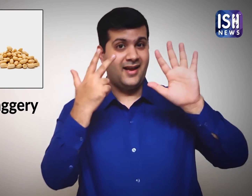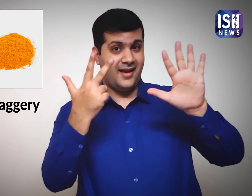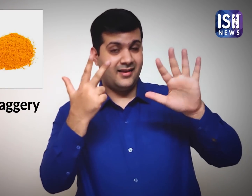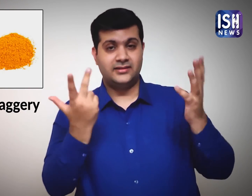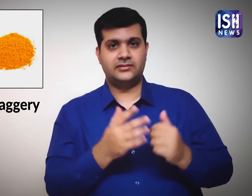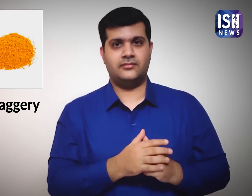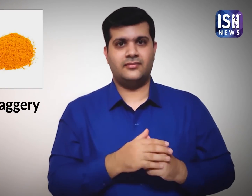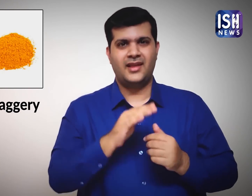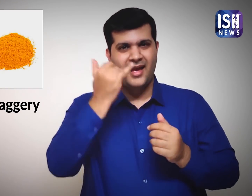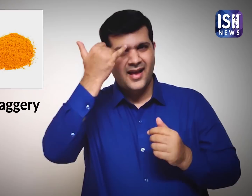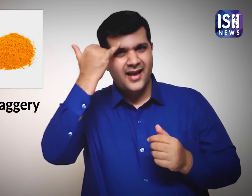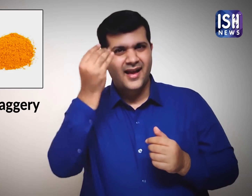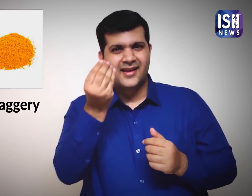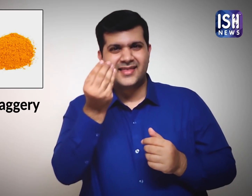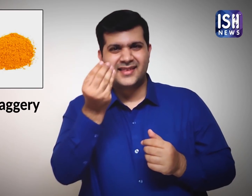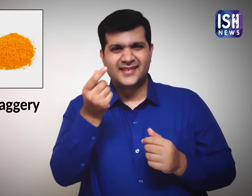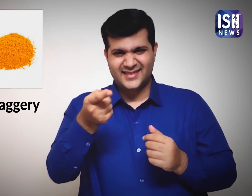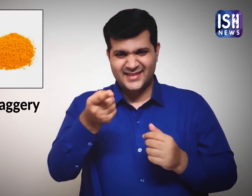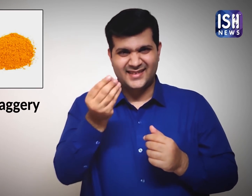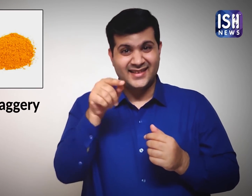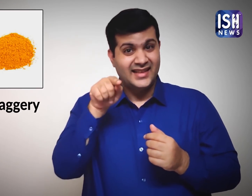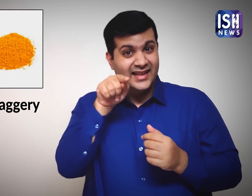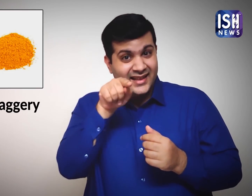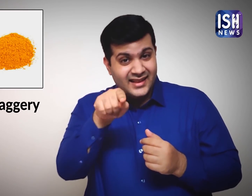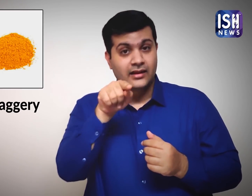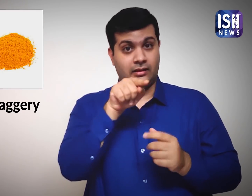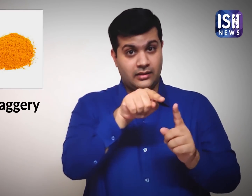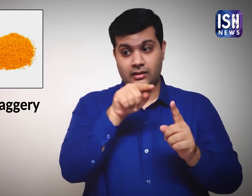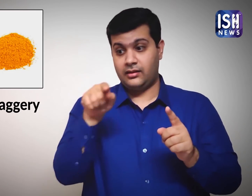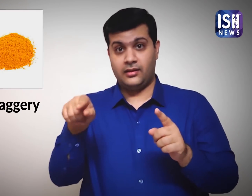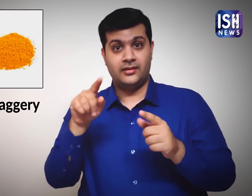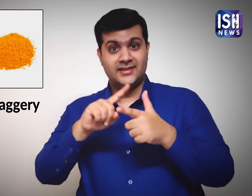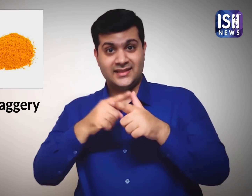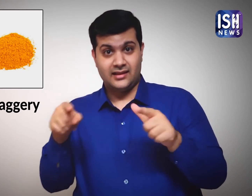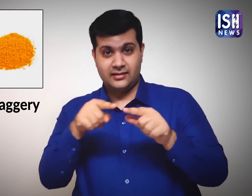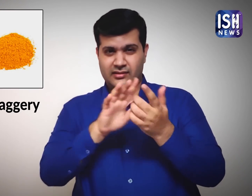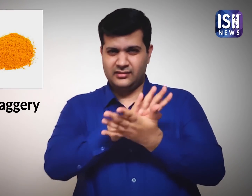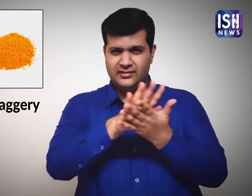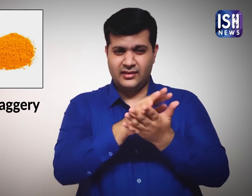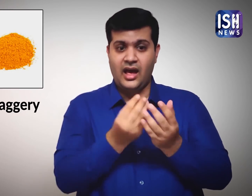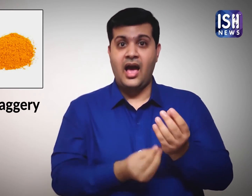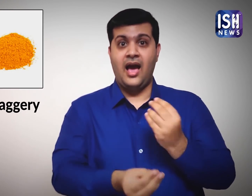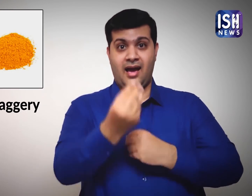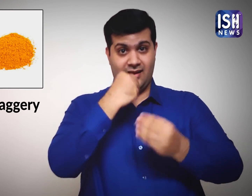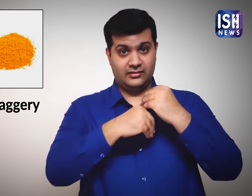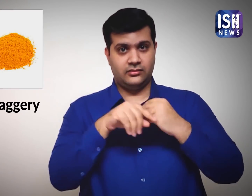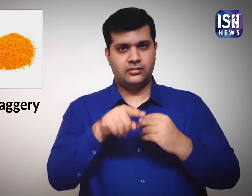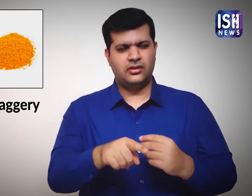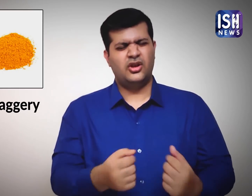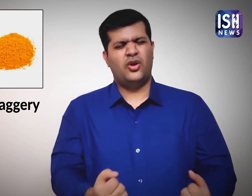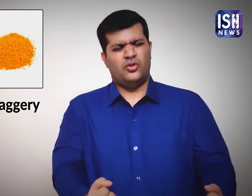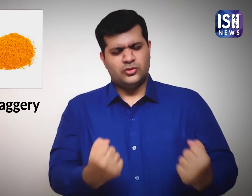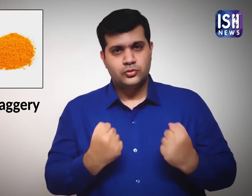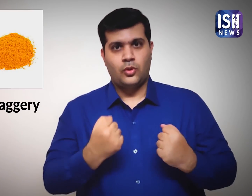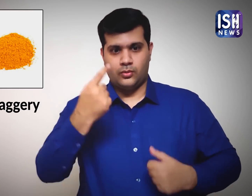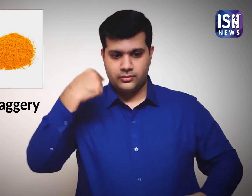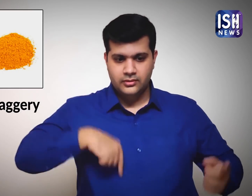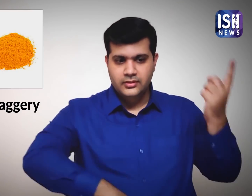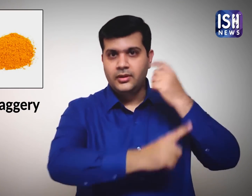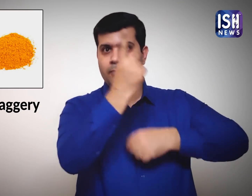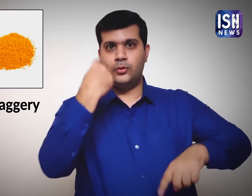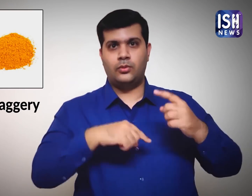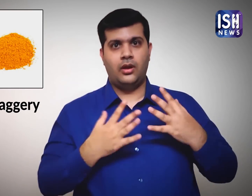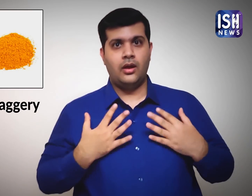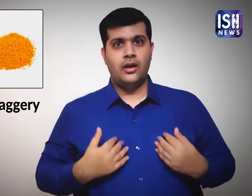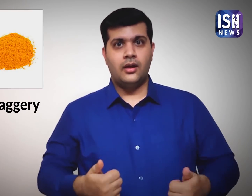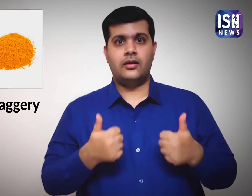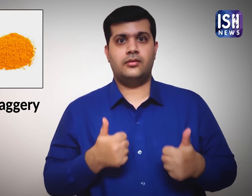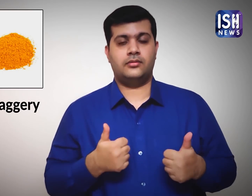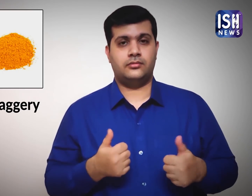Having turmeric and jaggery together improves immunity.